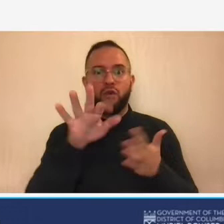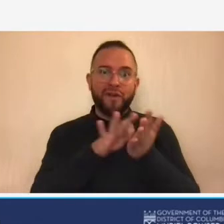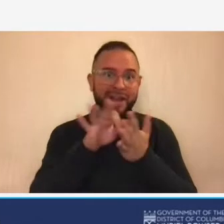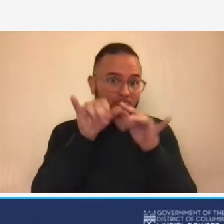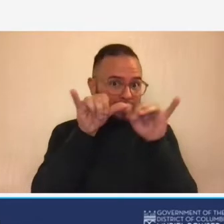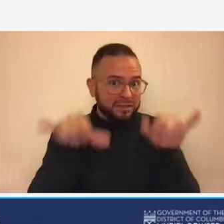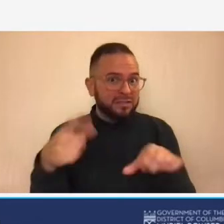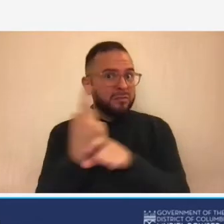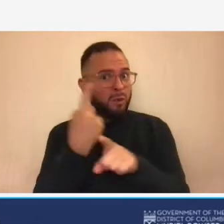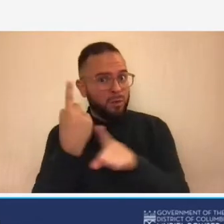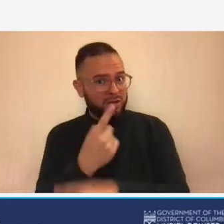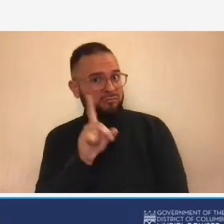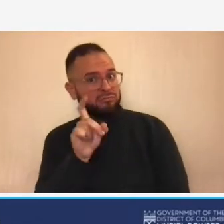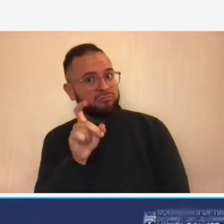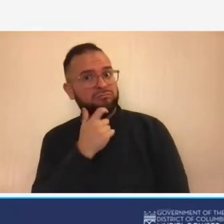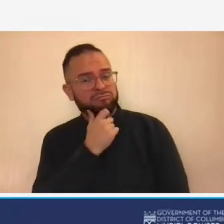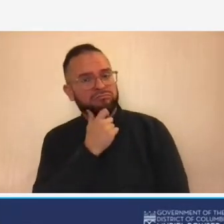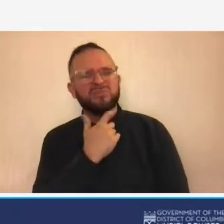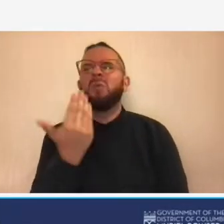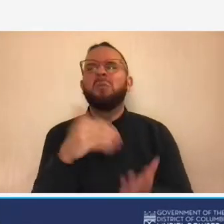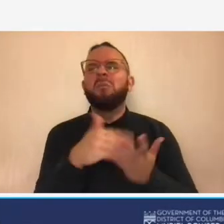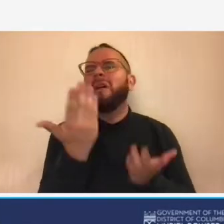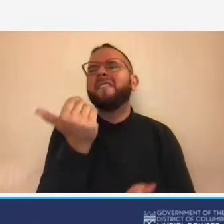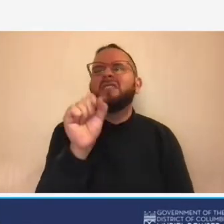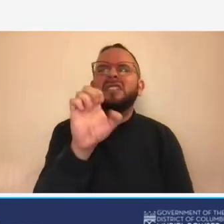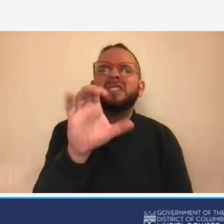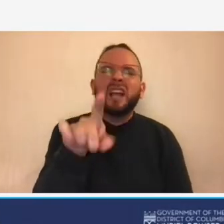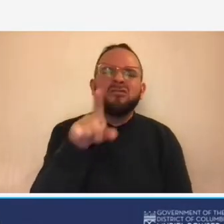so if you can just take 15 seconds to answer that that will be great